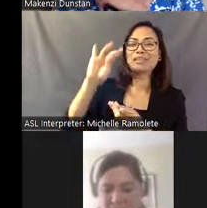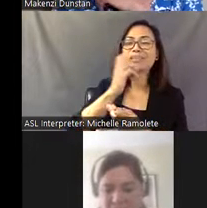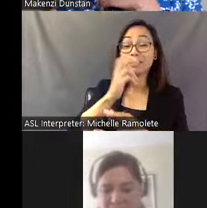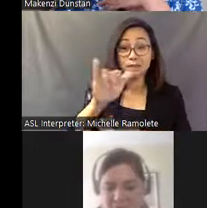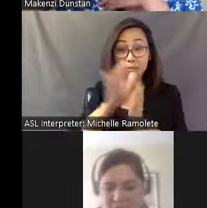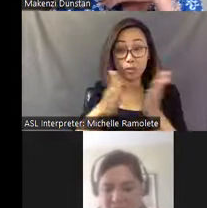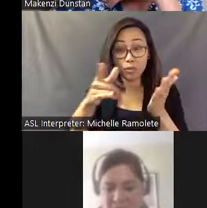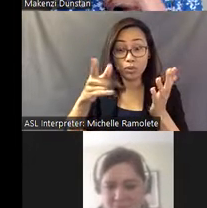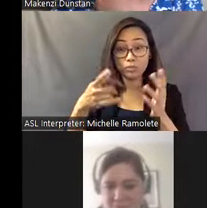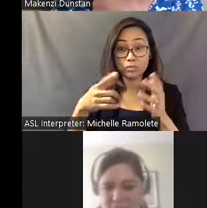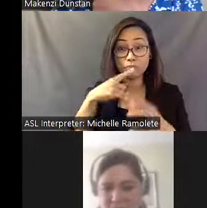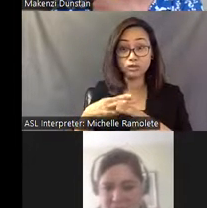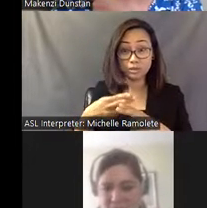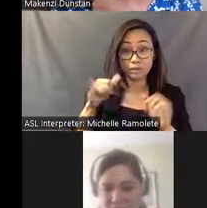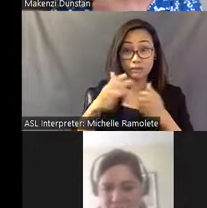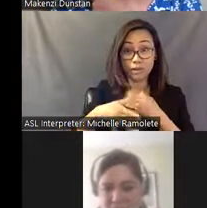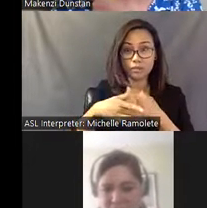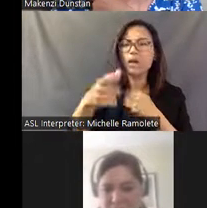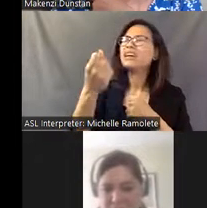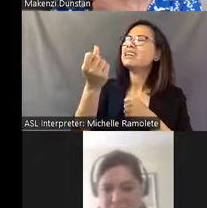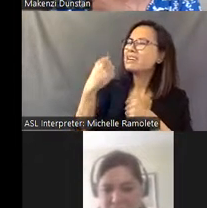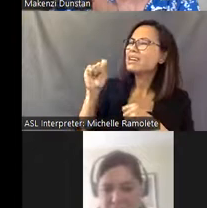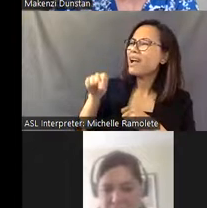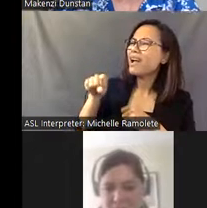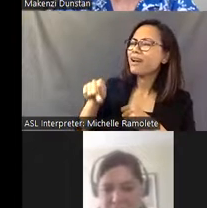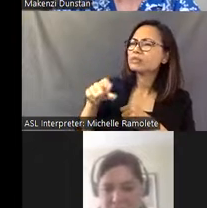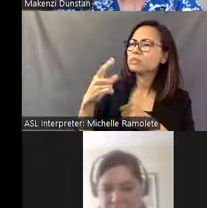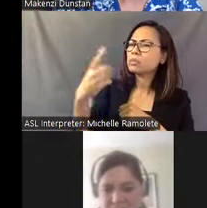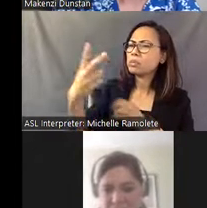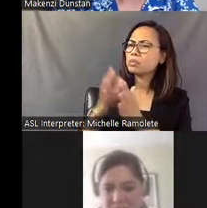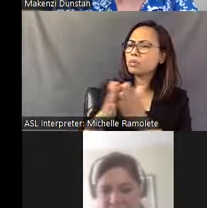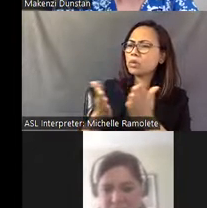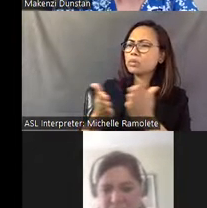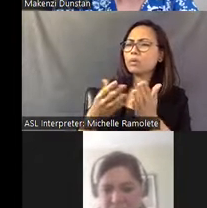[Mike] Yeah, there's a couple books, but the main book that I'm sourcing here is Tom Patterson's